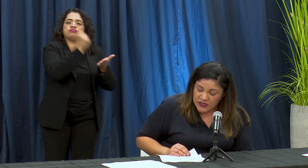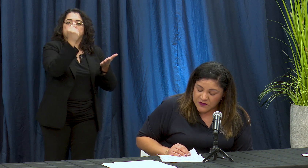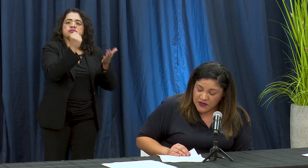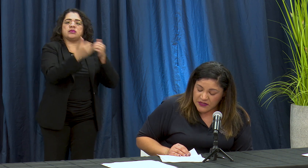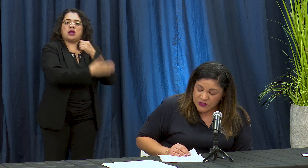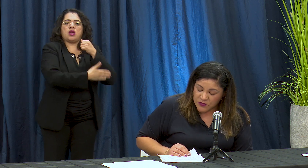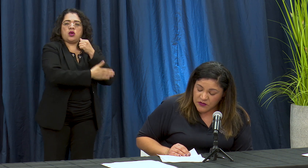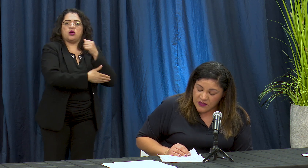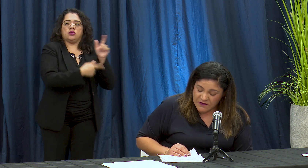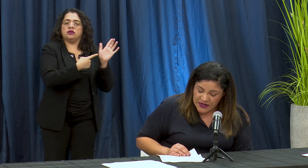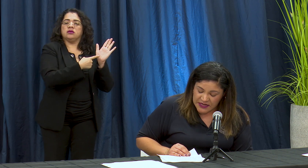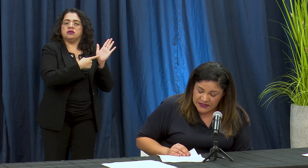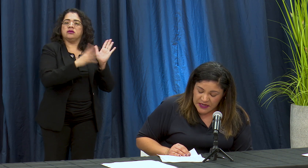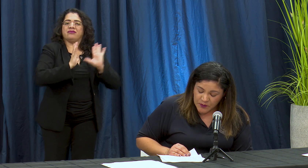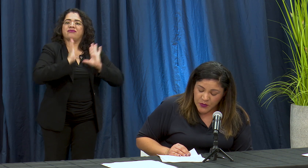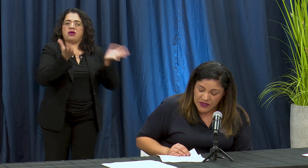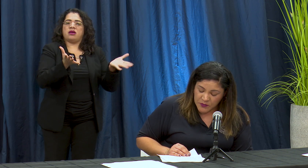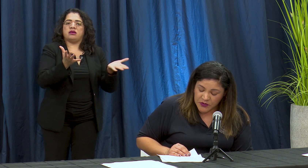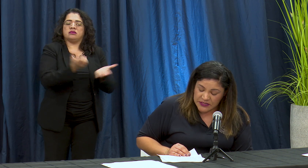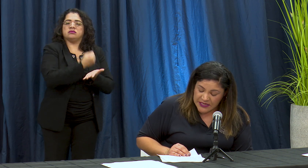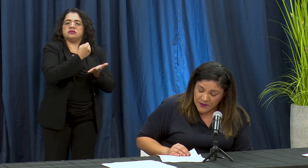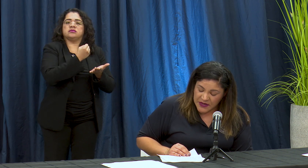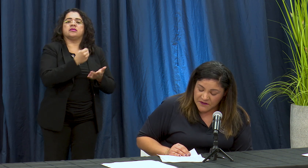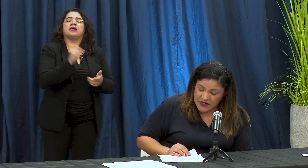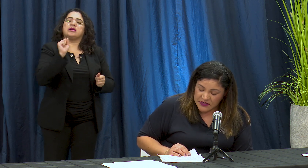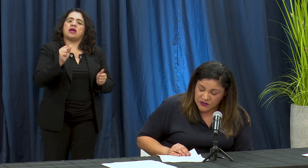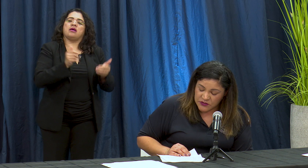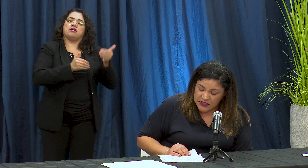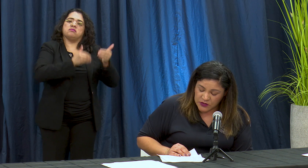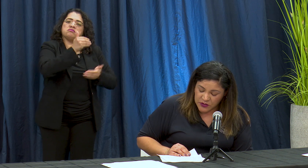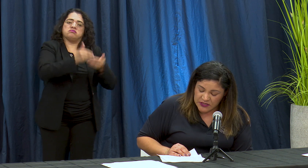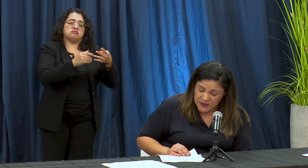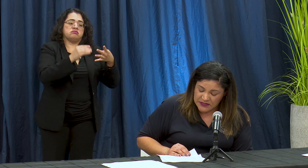certification de Bary onceá pueden probe Lazar para abrir estos sectors más